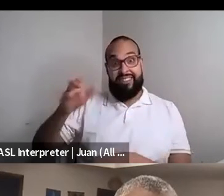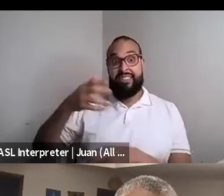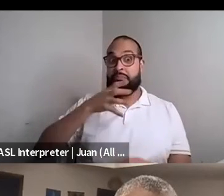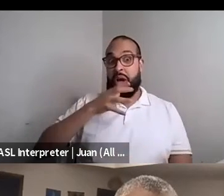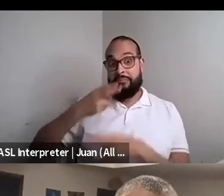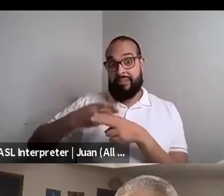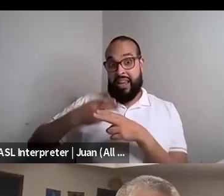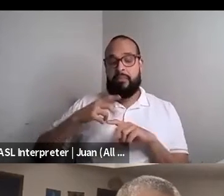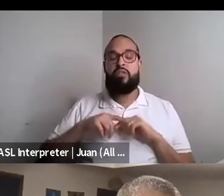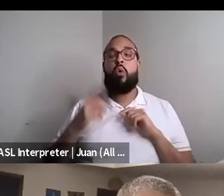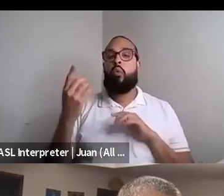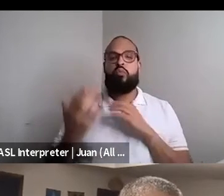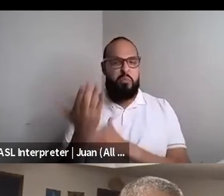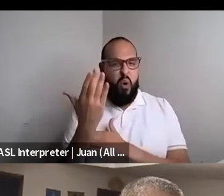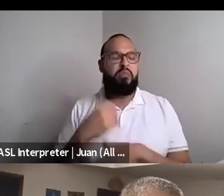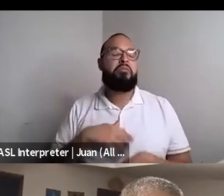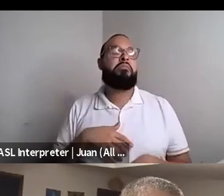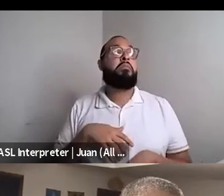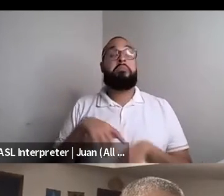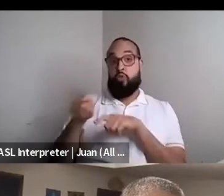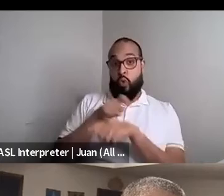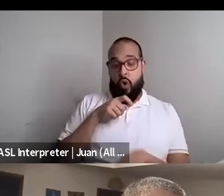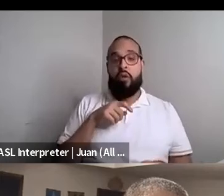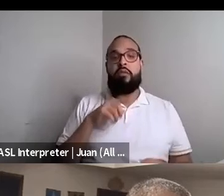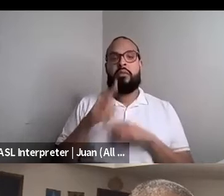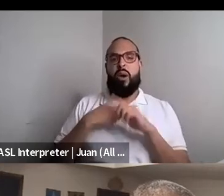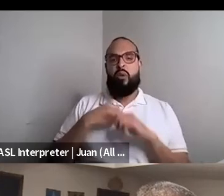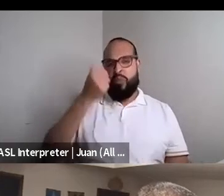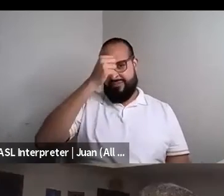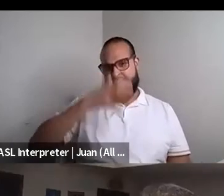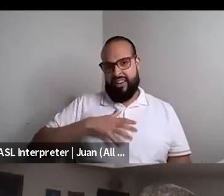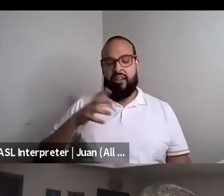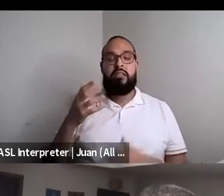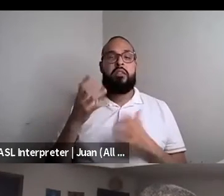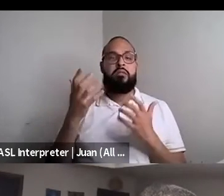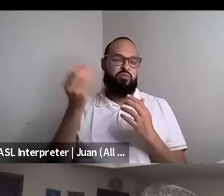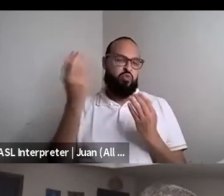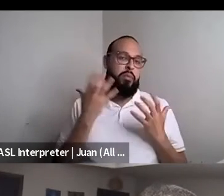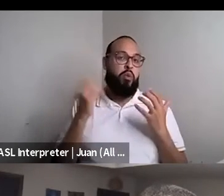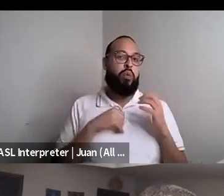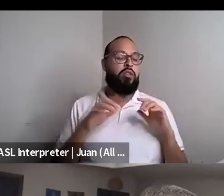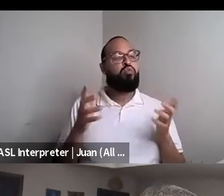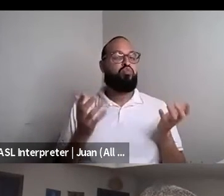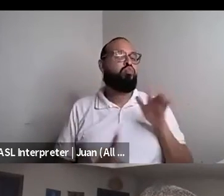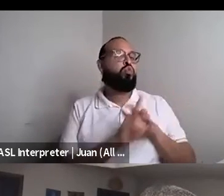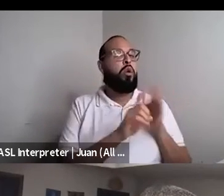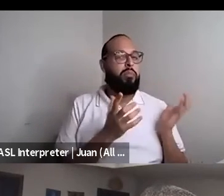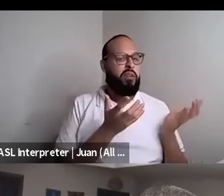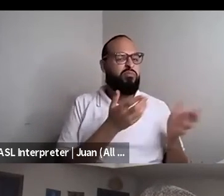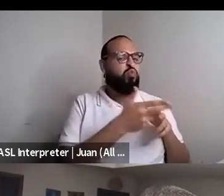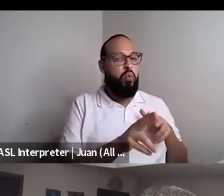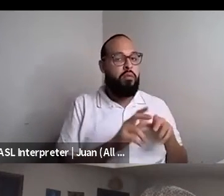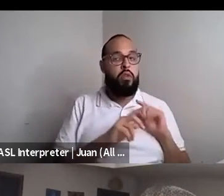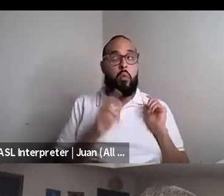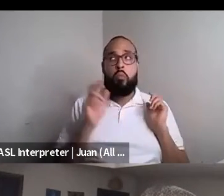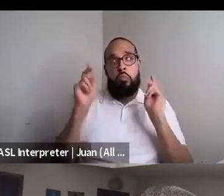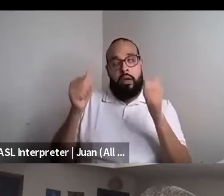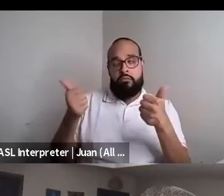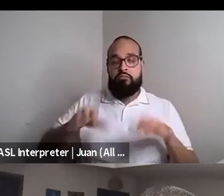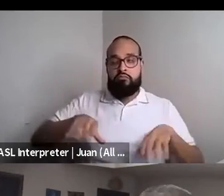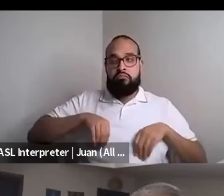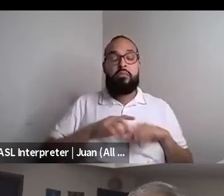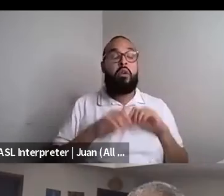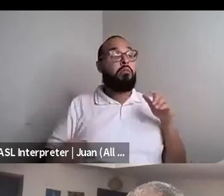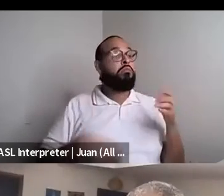Nahshon Anderson: I got a call one morning, and it was from a white guy called me and said he wants to stop by and sounds like okay you know the guy got close and everything, and when he got to my home. It was a different voice. It was a black guy.